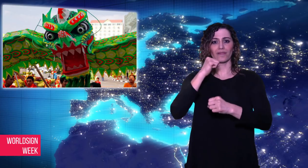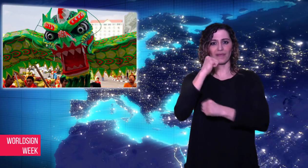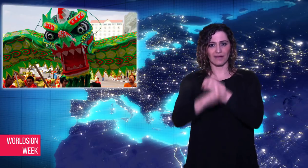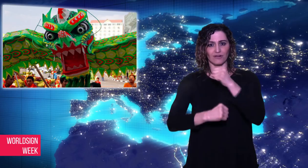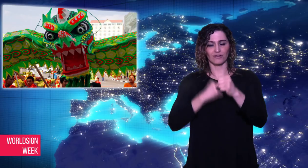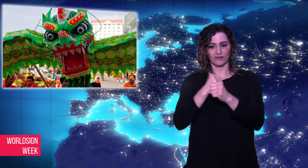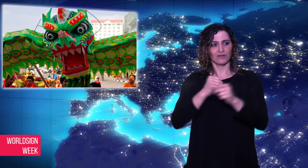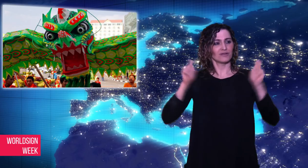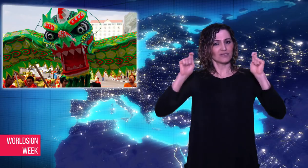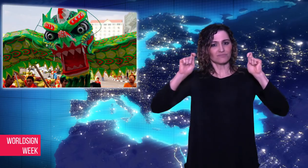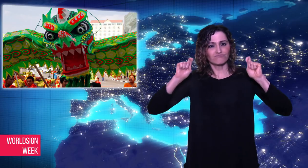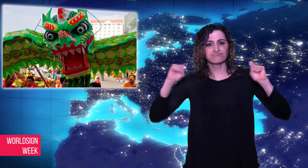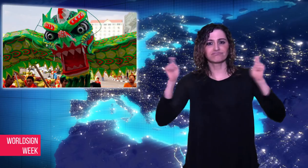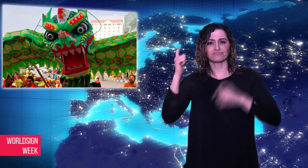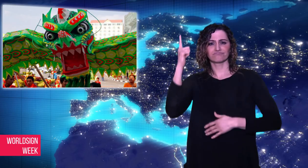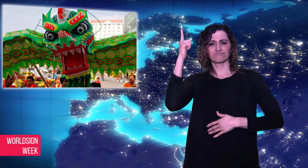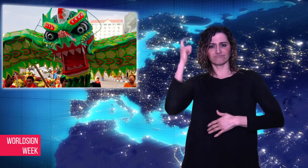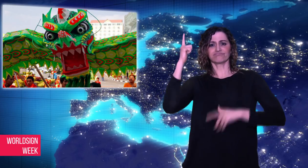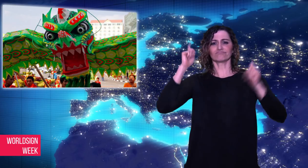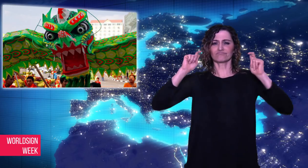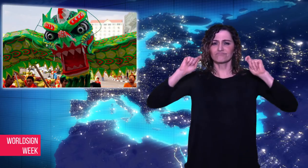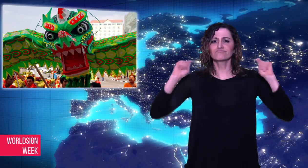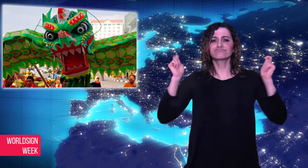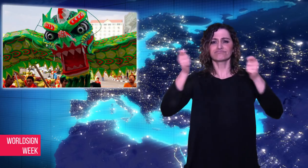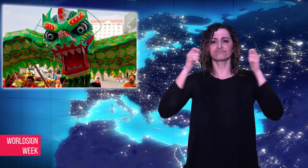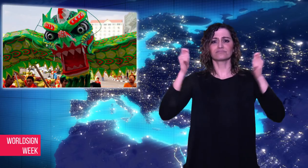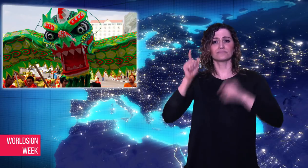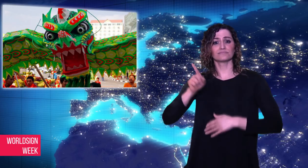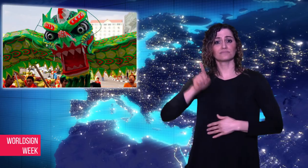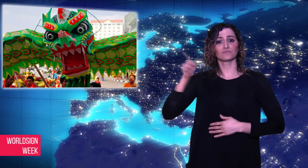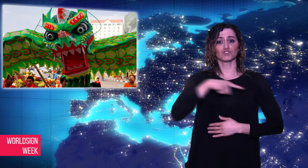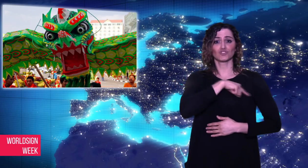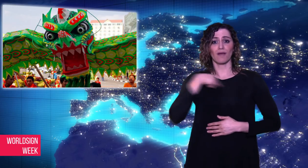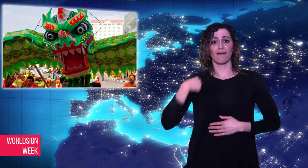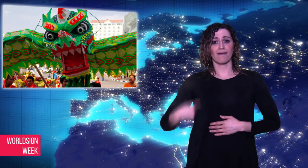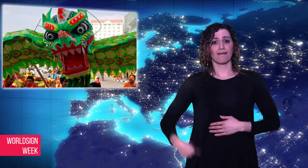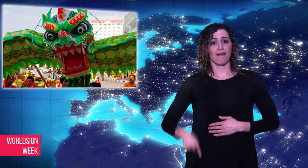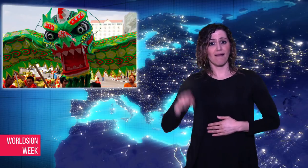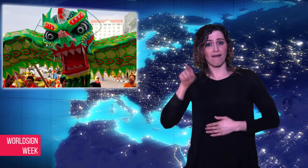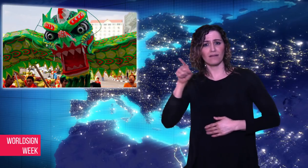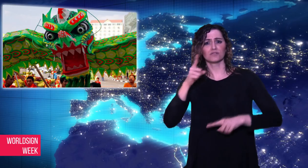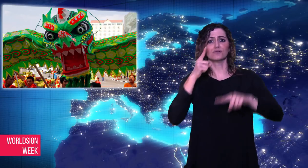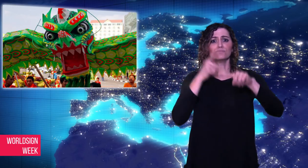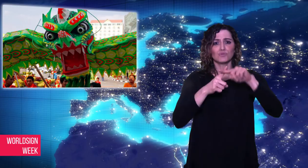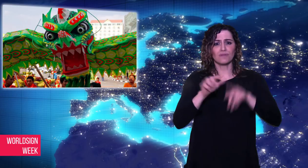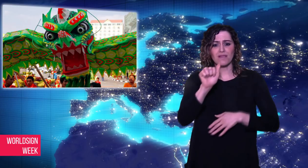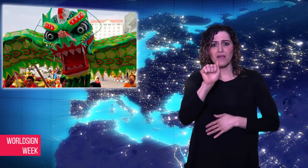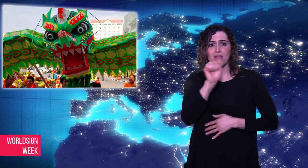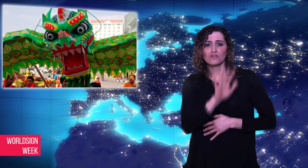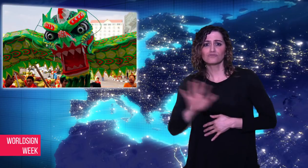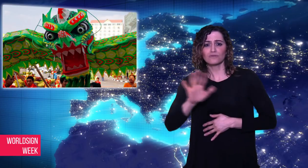celebrated in China, Asian countries, and